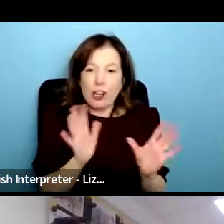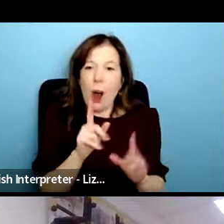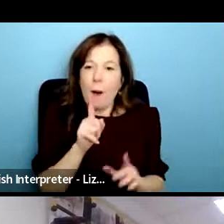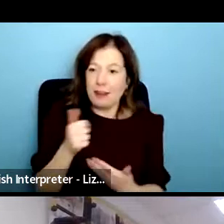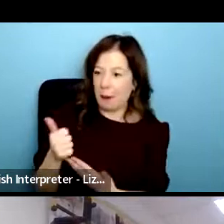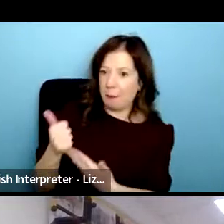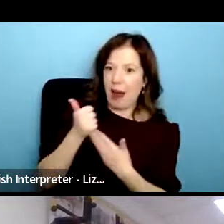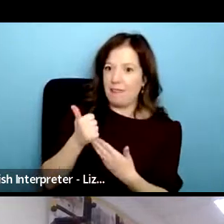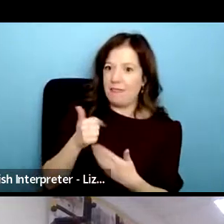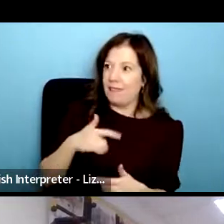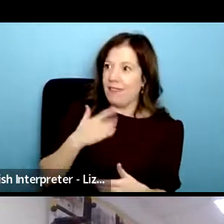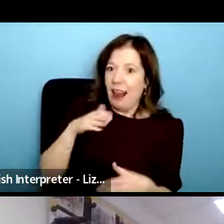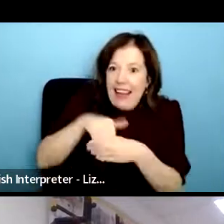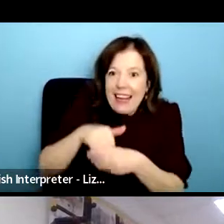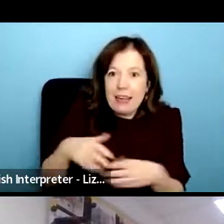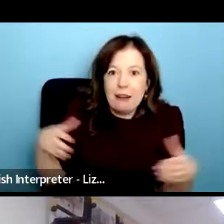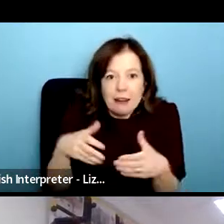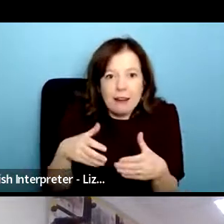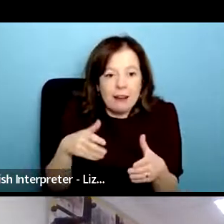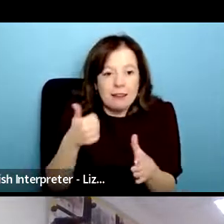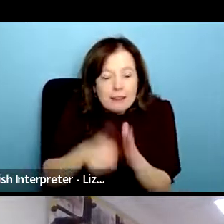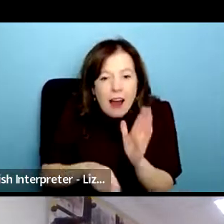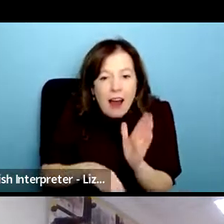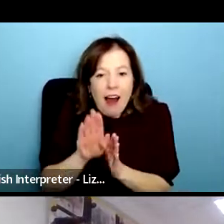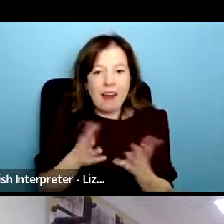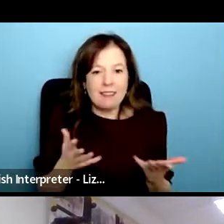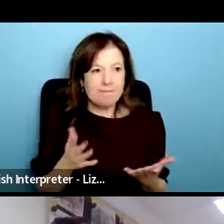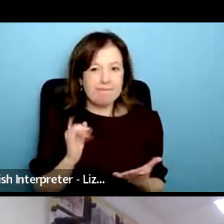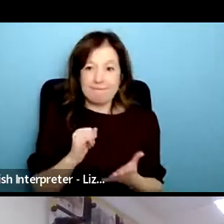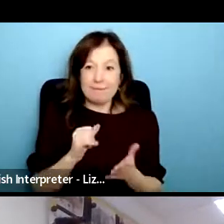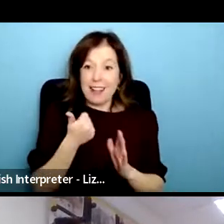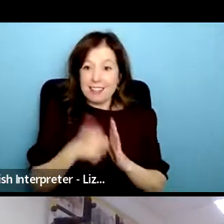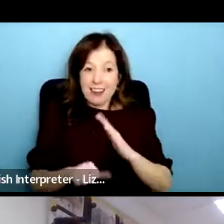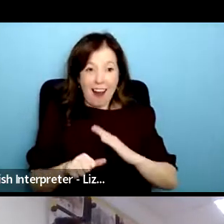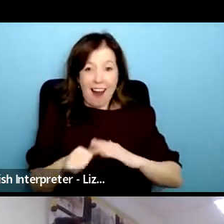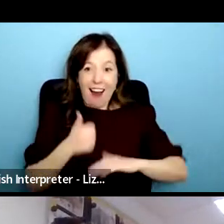you do need you don't have all the money you can't pay everyone for their time and it's just